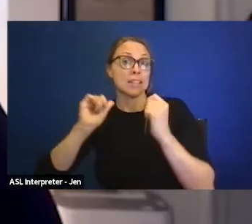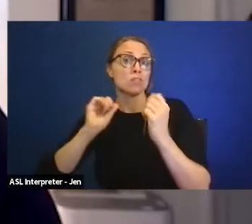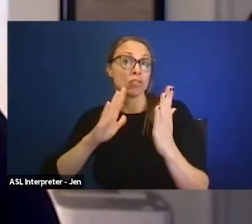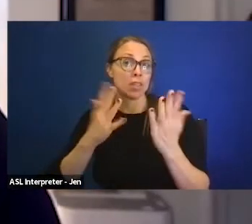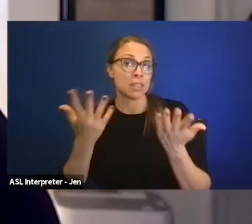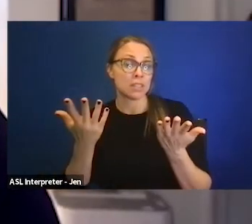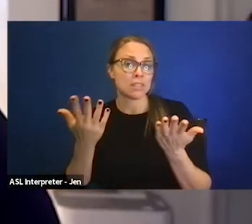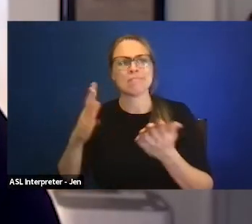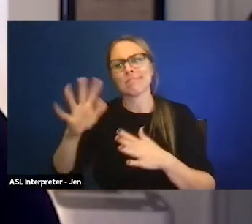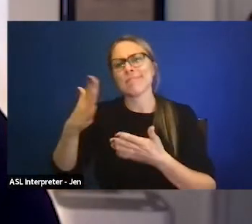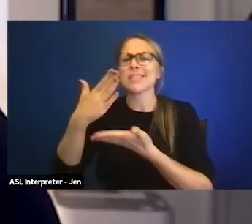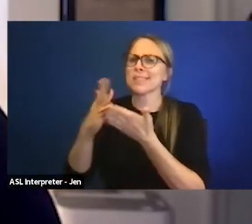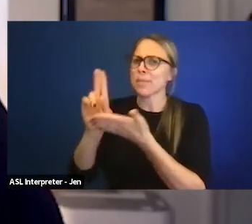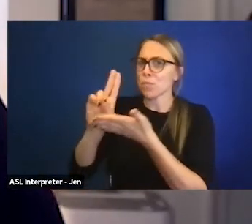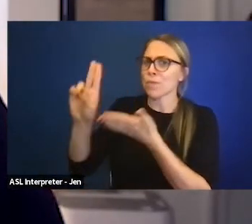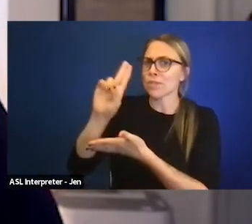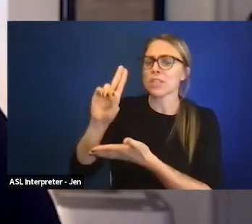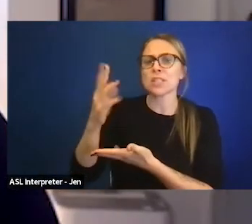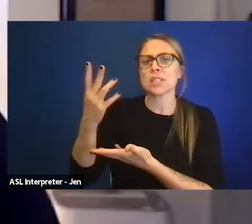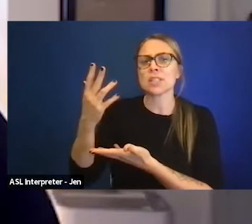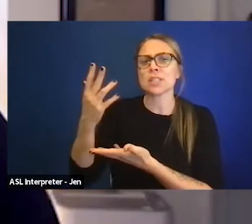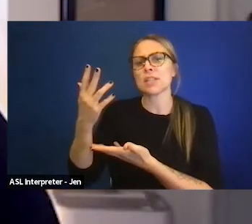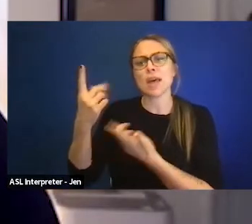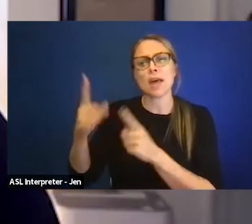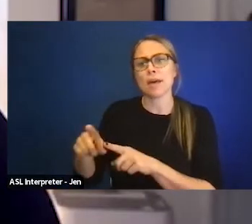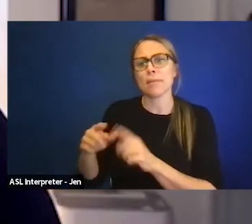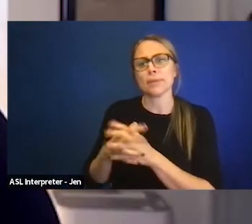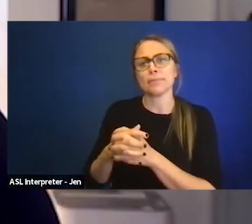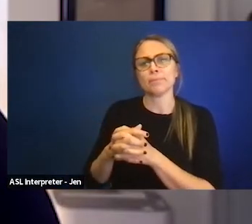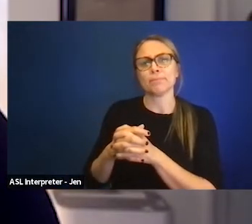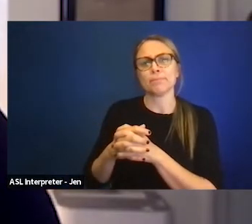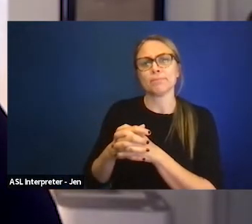in some universities where they will not accept the fact